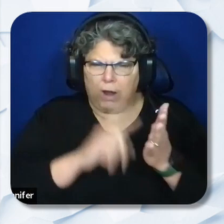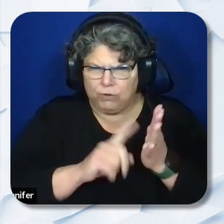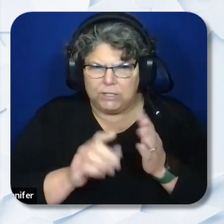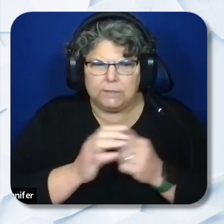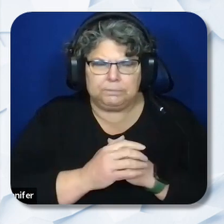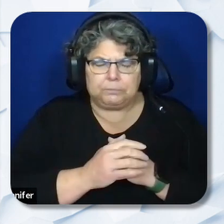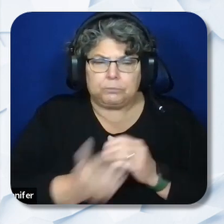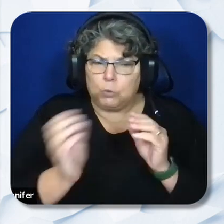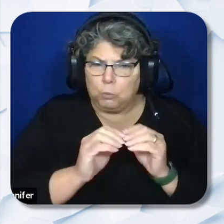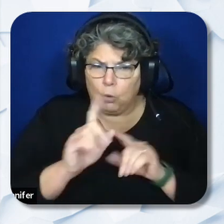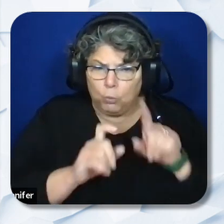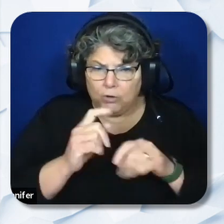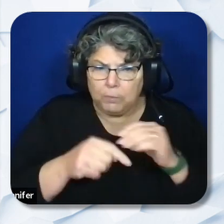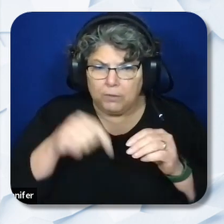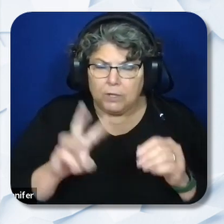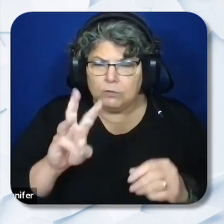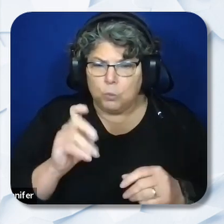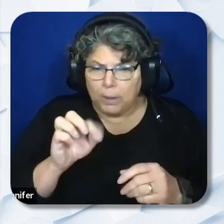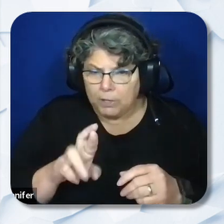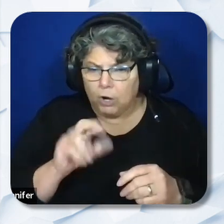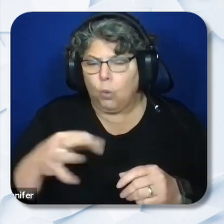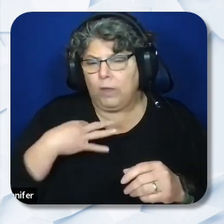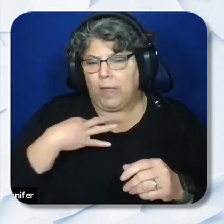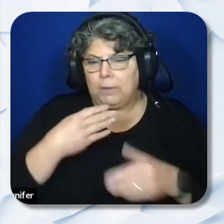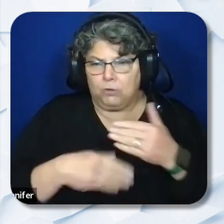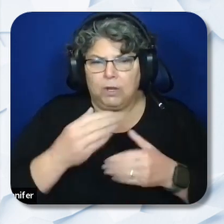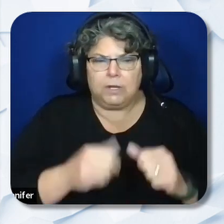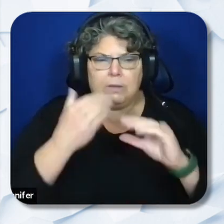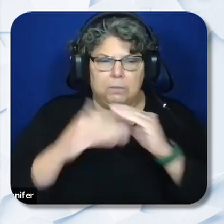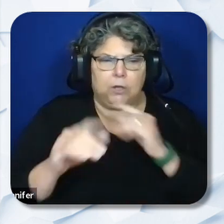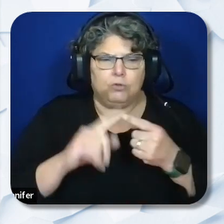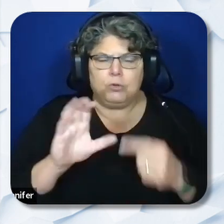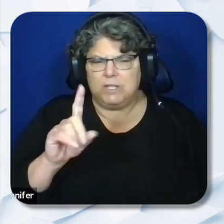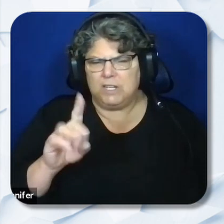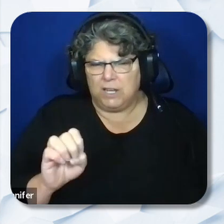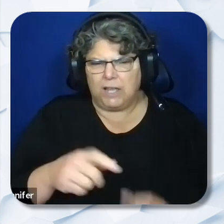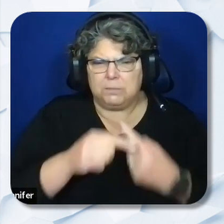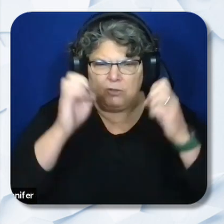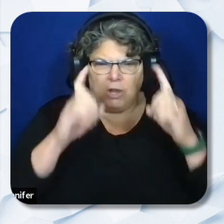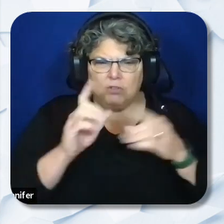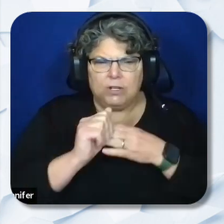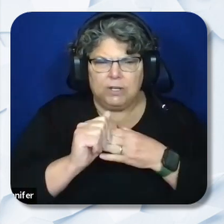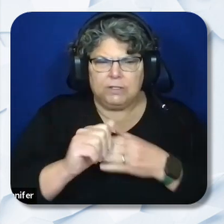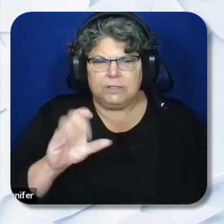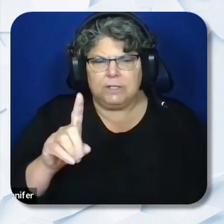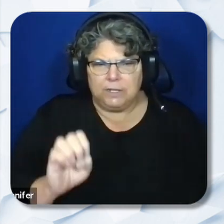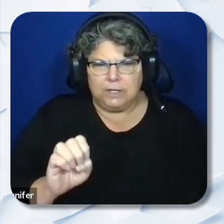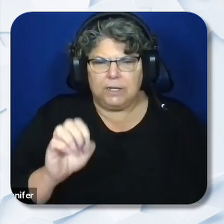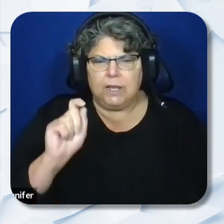webinar or application process can be emailed to the CDE at specialeducationleads@cde.ca.gov